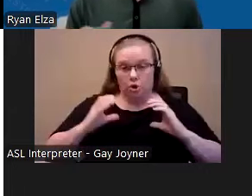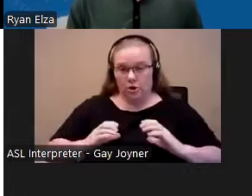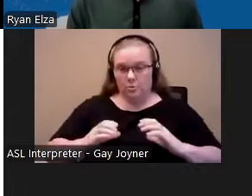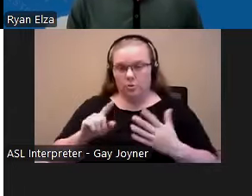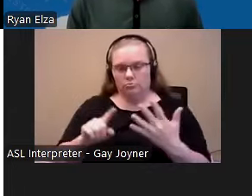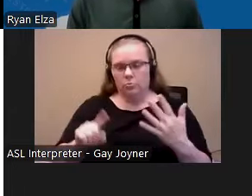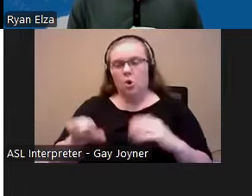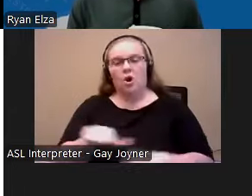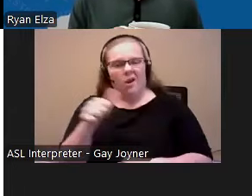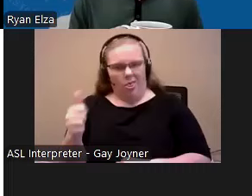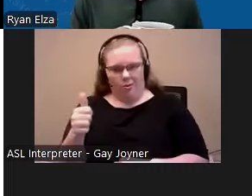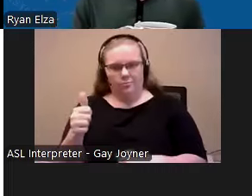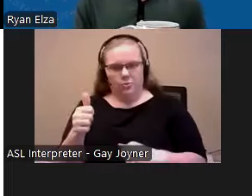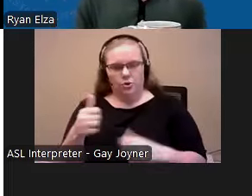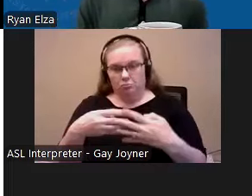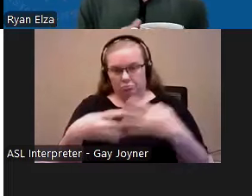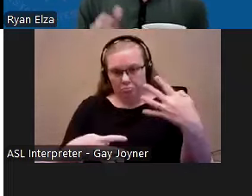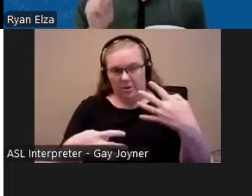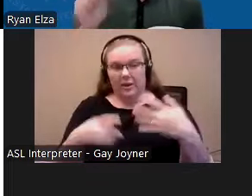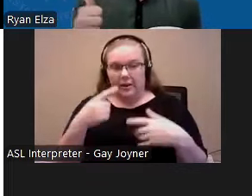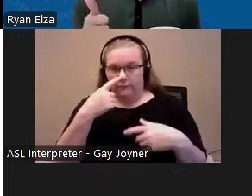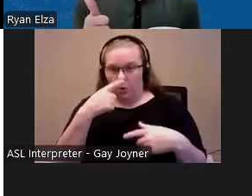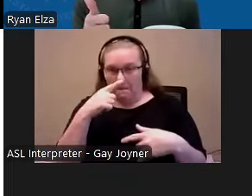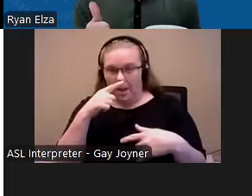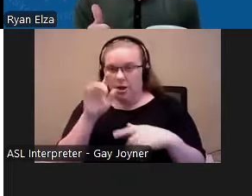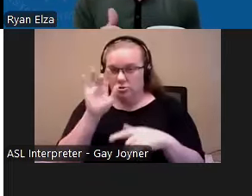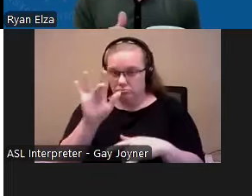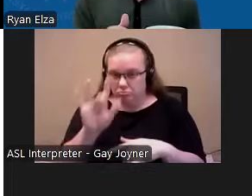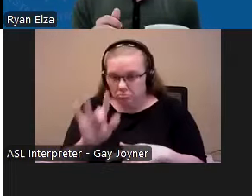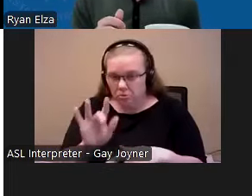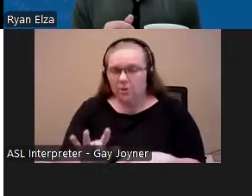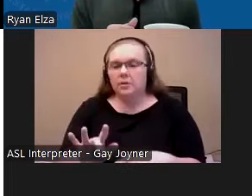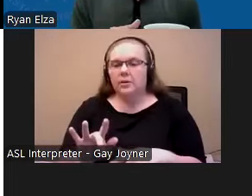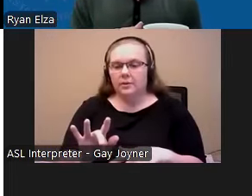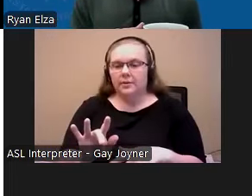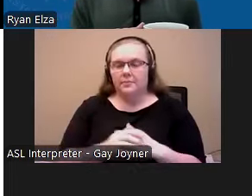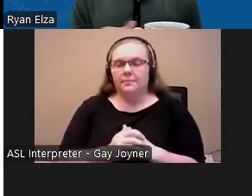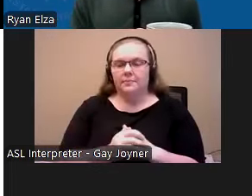dropping organization information in the chat, which is great as well.